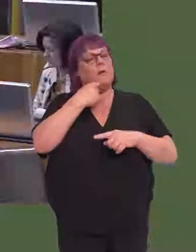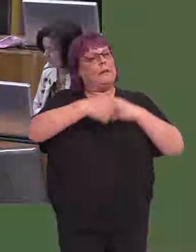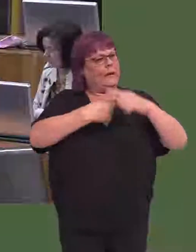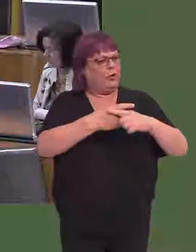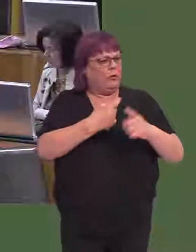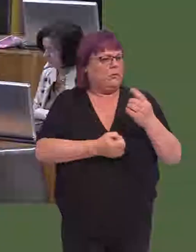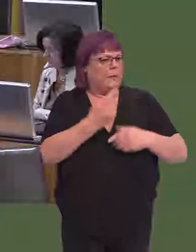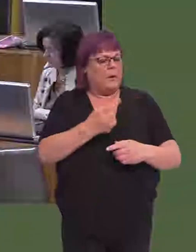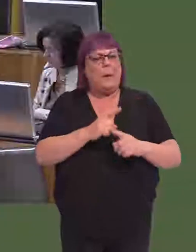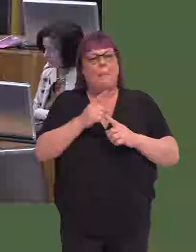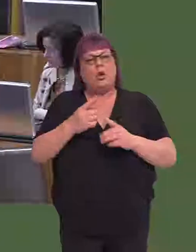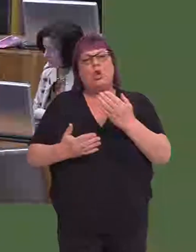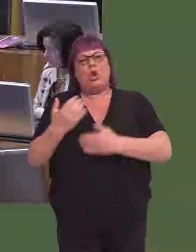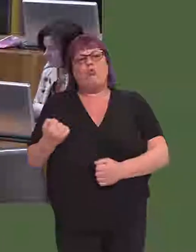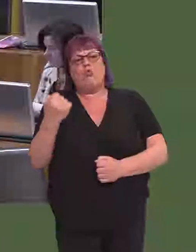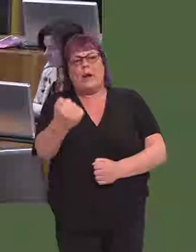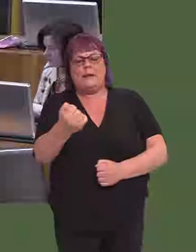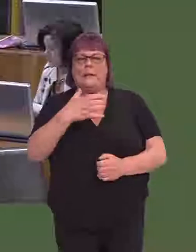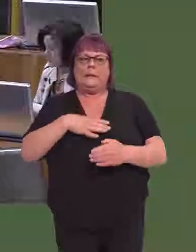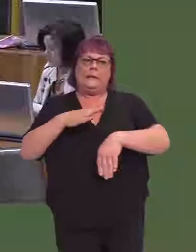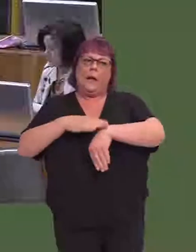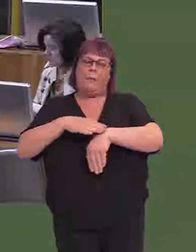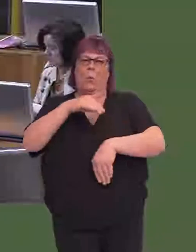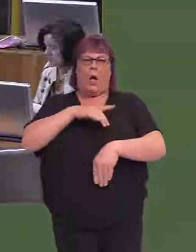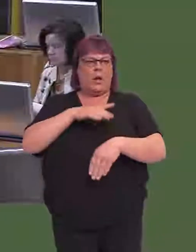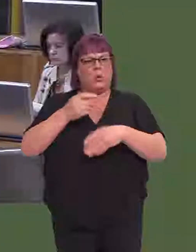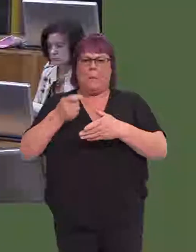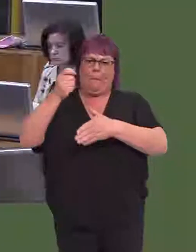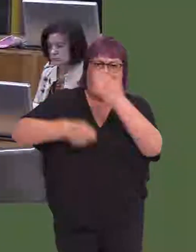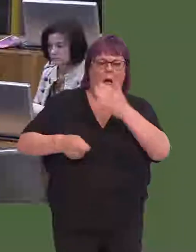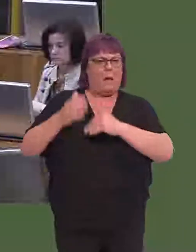But, in terms of new trains, well, clearly, they take time to procure and build, and,